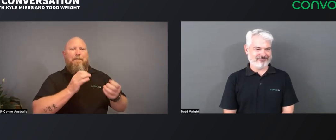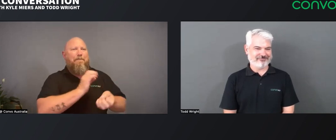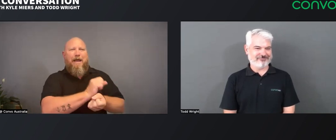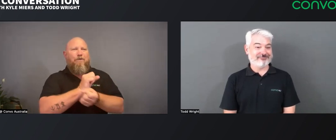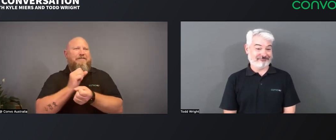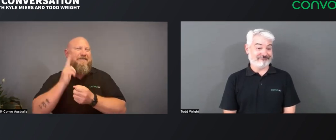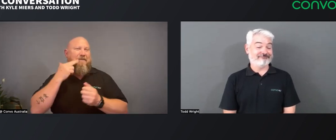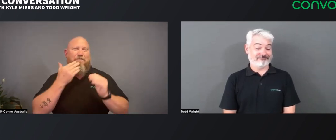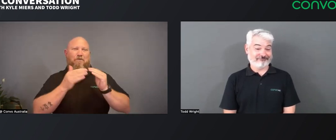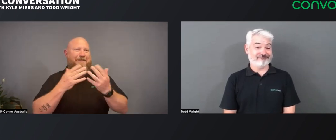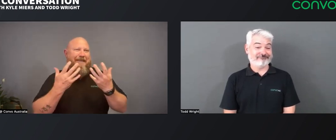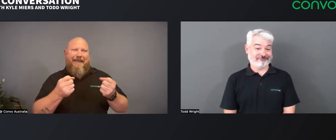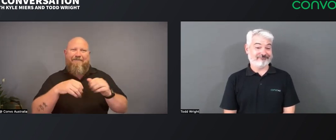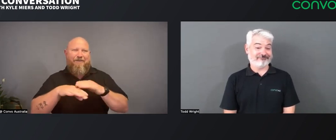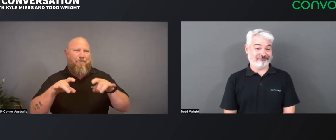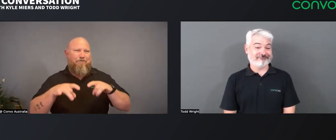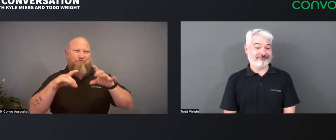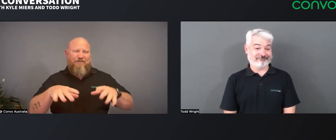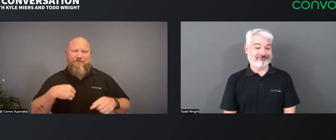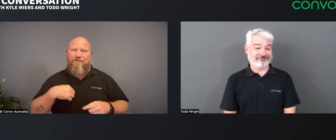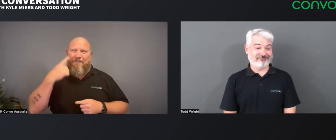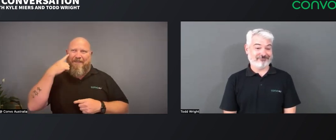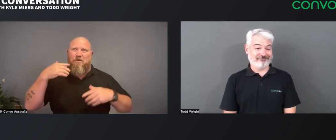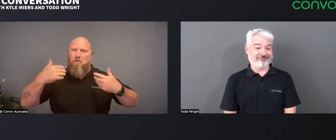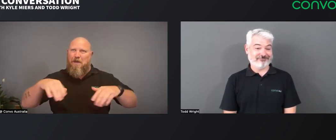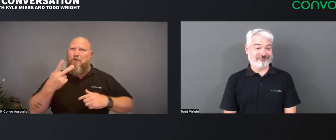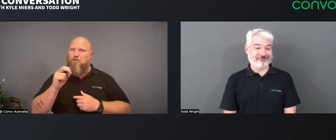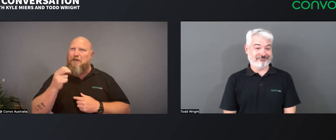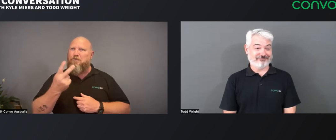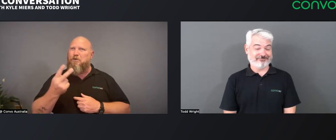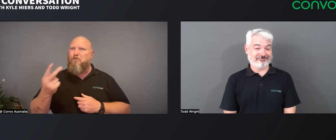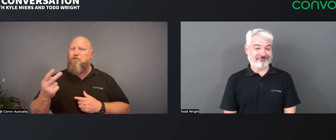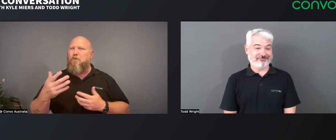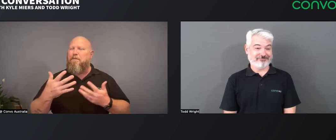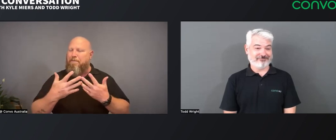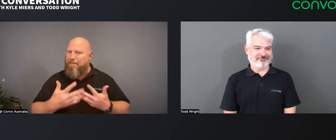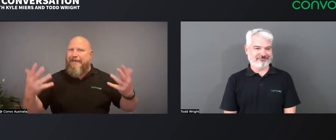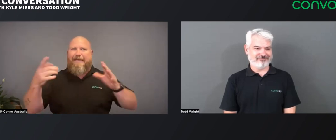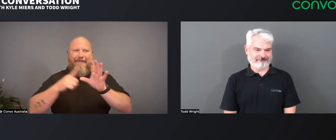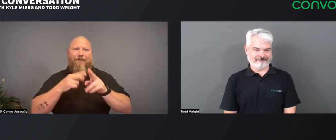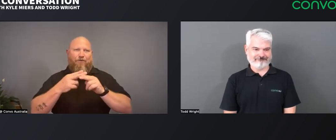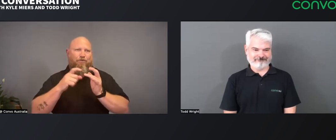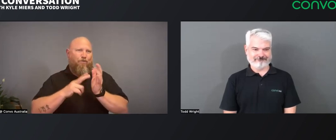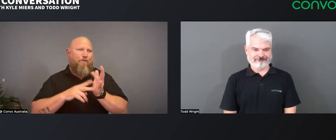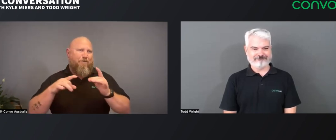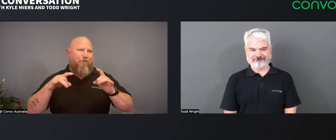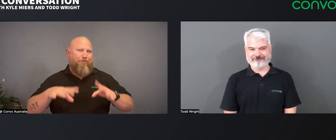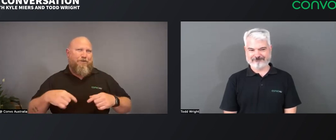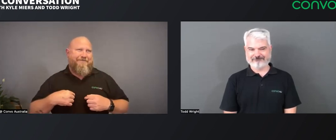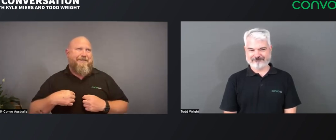that the Deaf Community have here in Australia.” So, I think, yeah, 2022… it was a big year for Convo Australia!